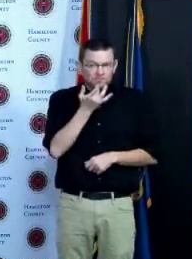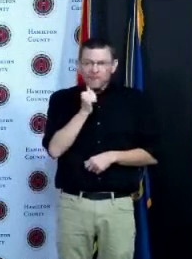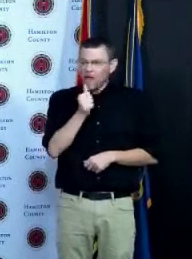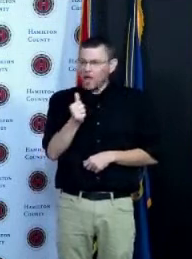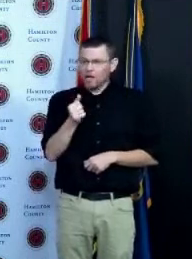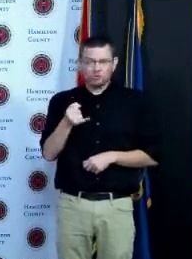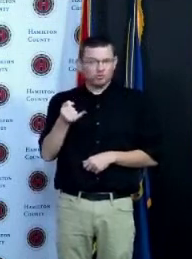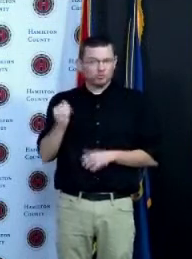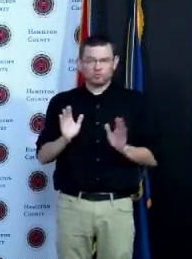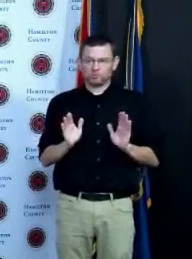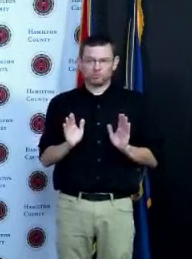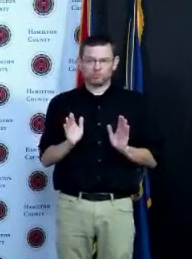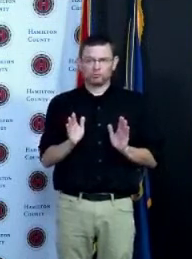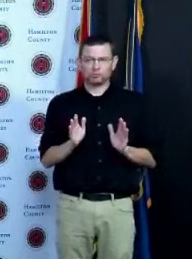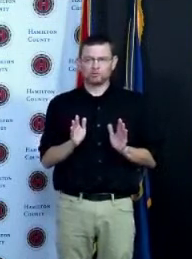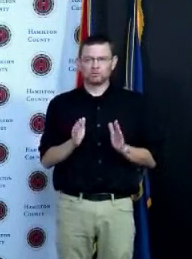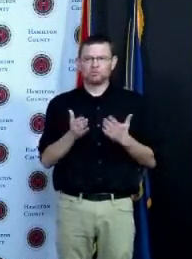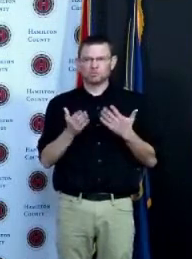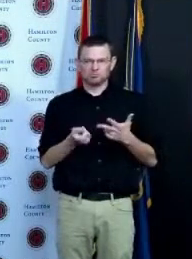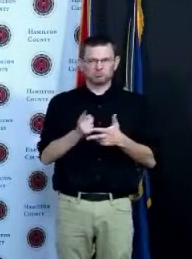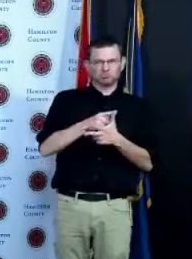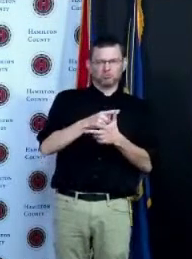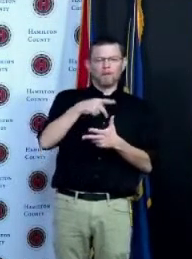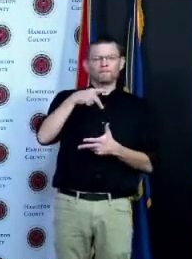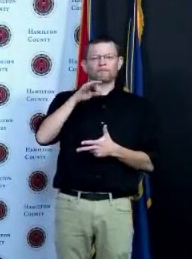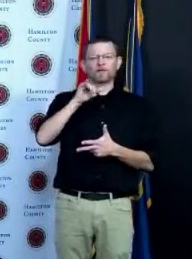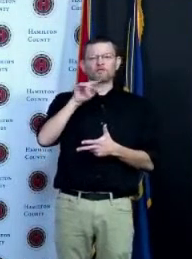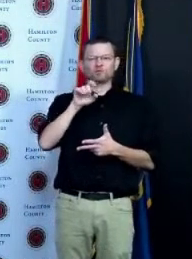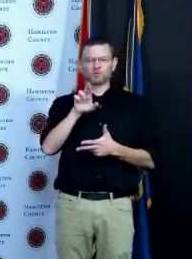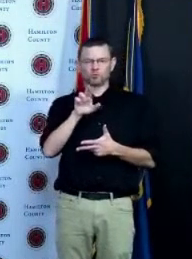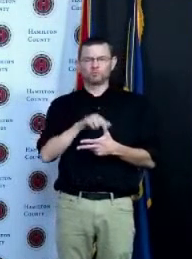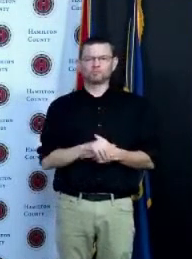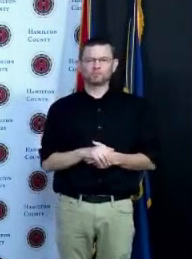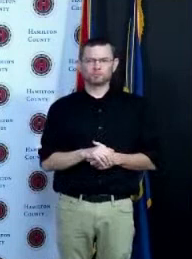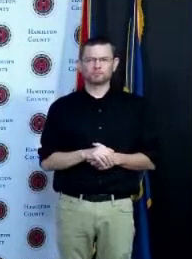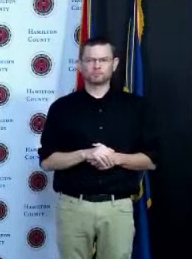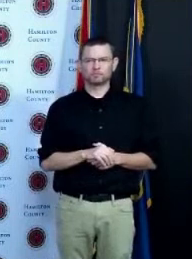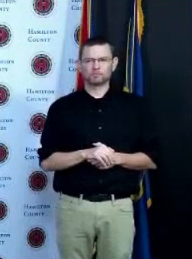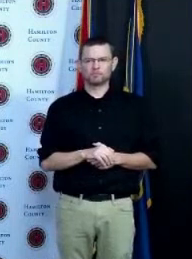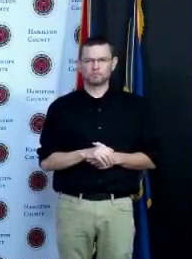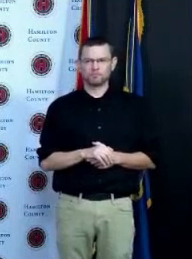we want to be as flexible as possible to make people comfortable when we are vaccinated the